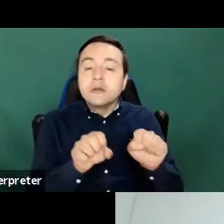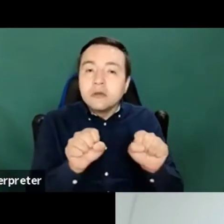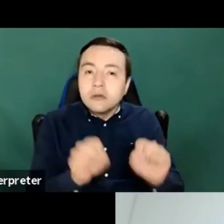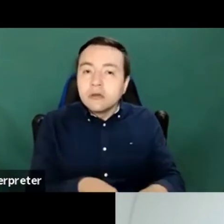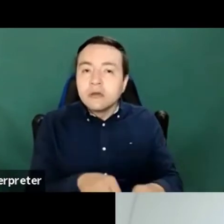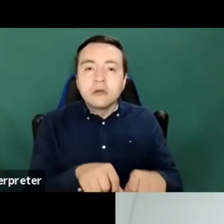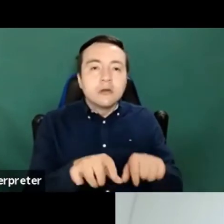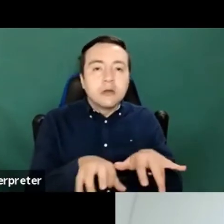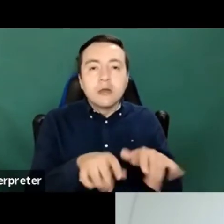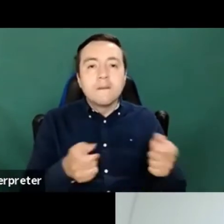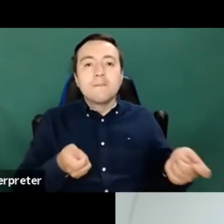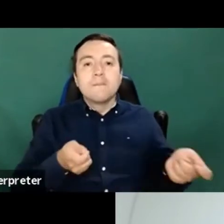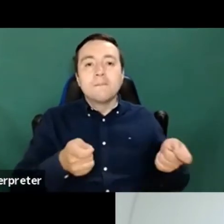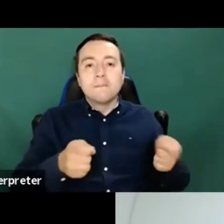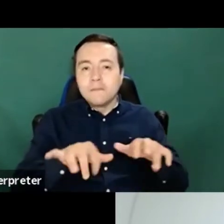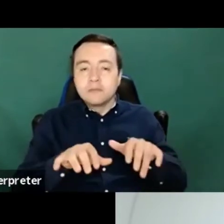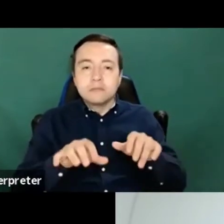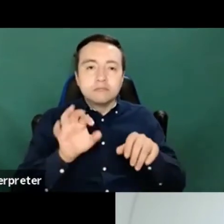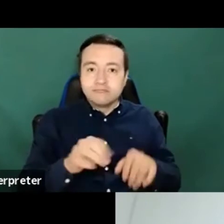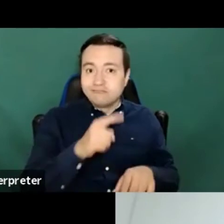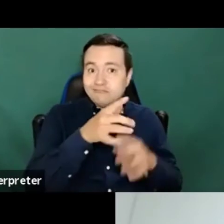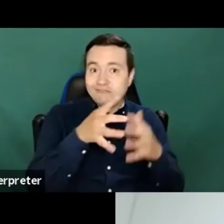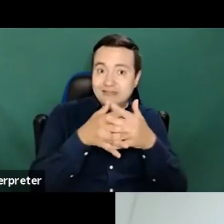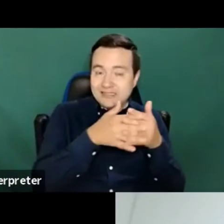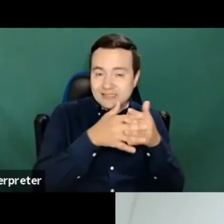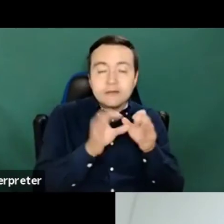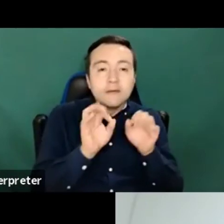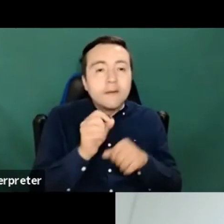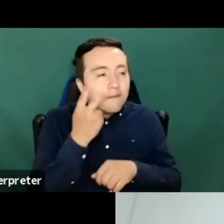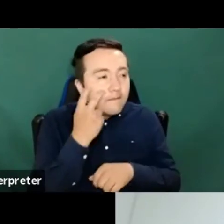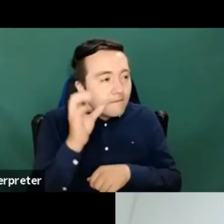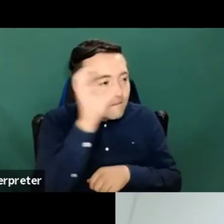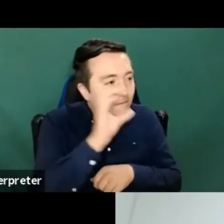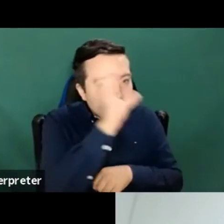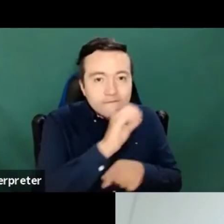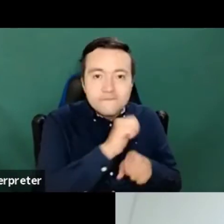with what's happening in the US and to find new best practices and to sort of stay in